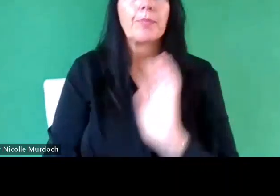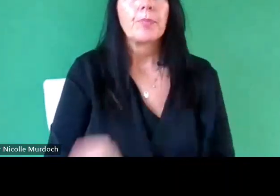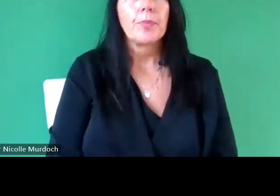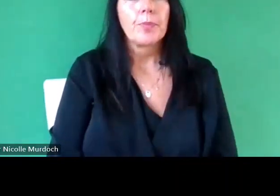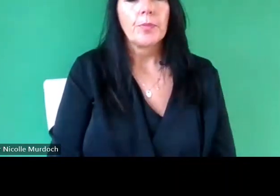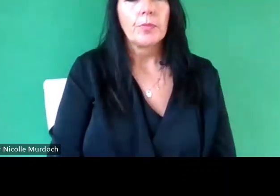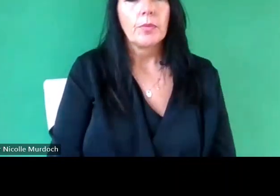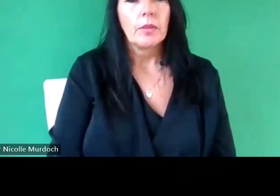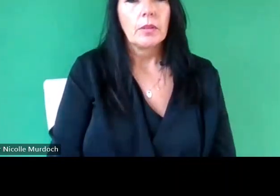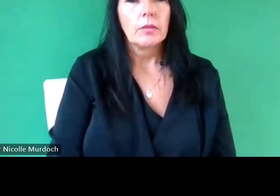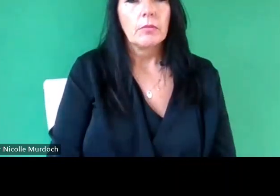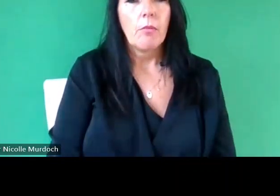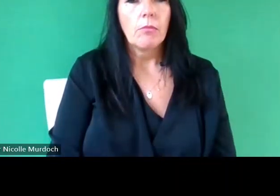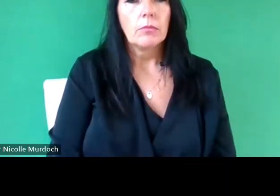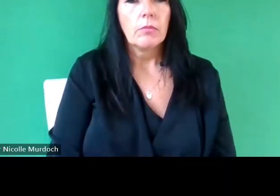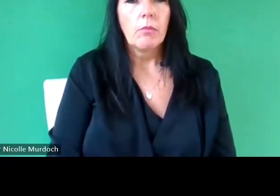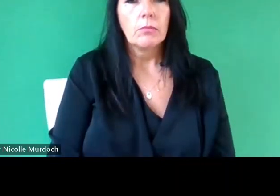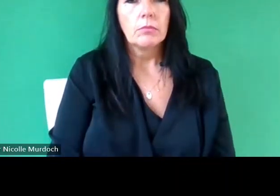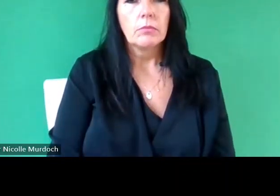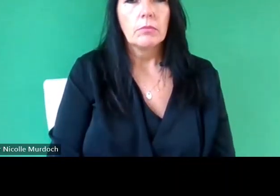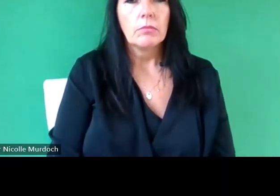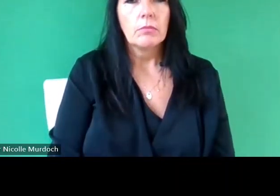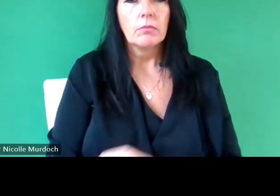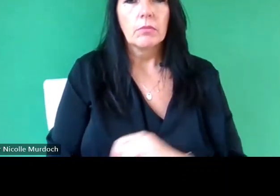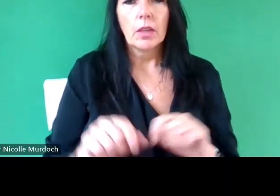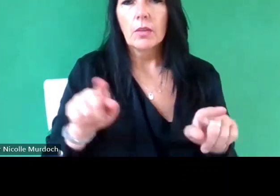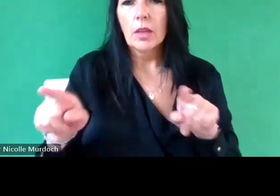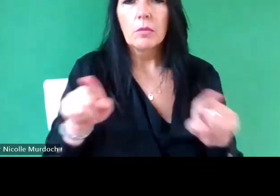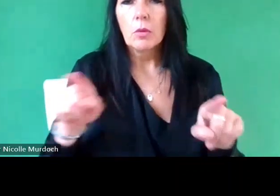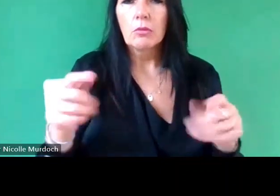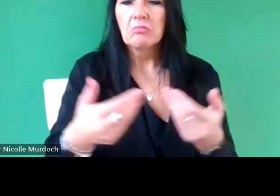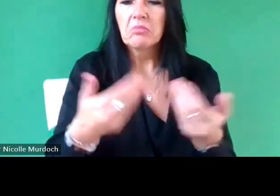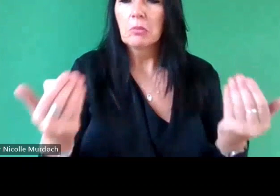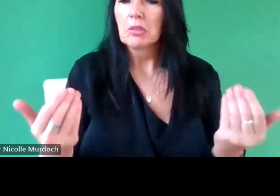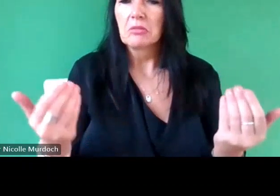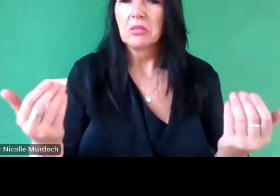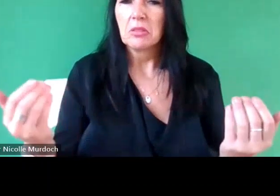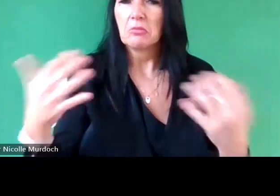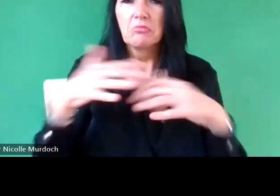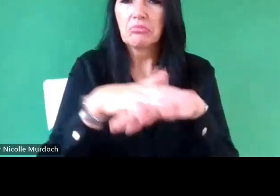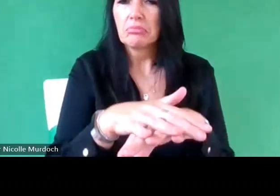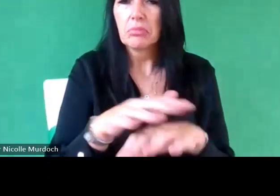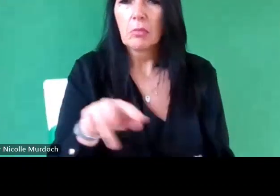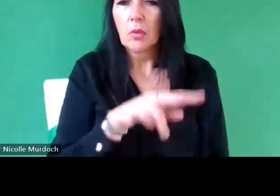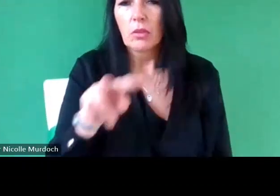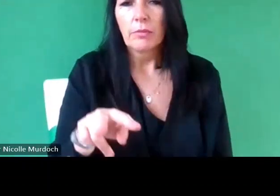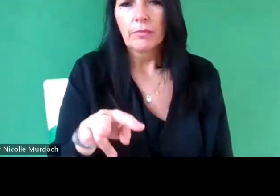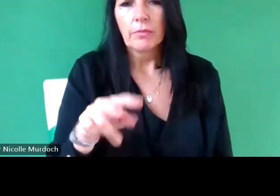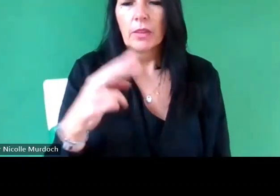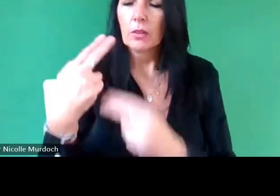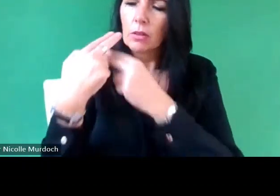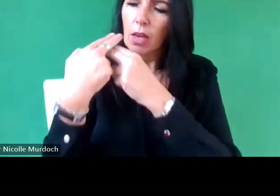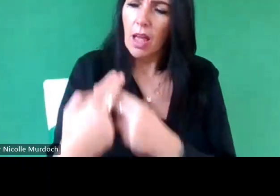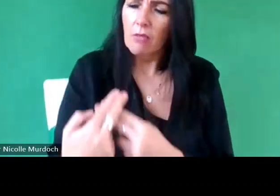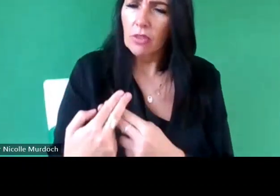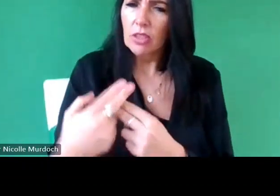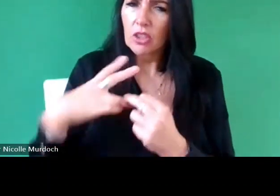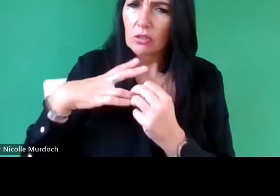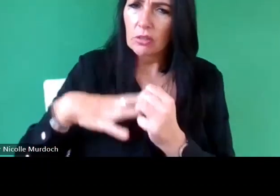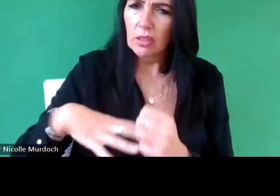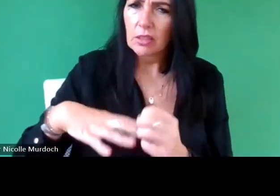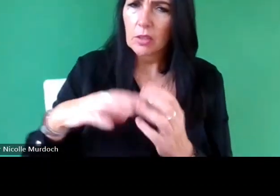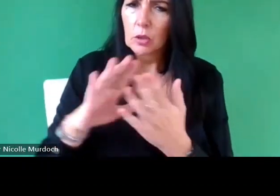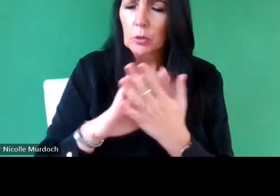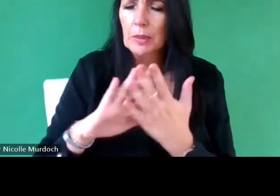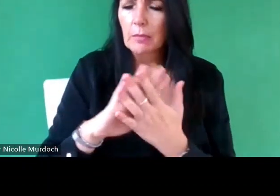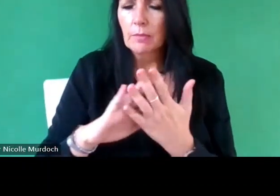think the two things necessarily um separate M and when you say heritage do you mean the the